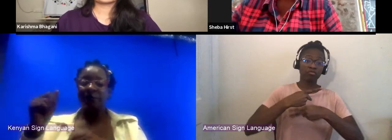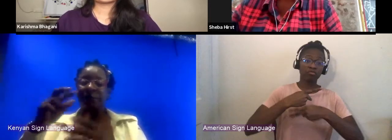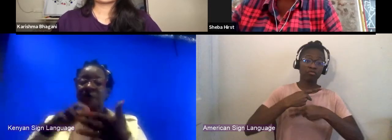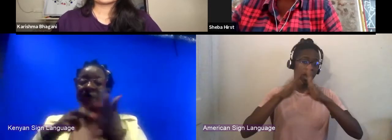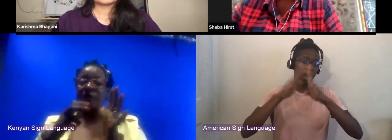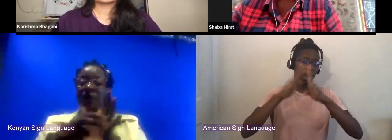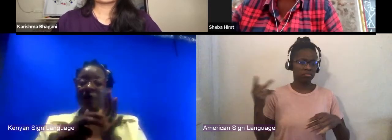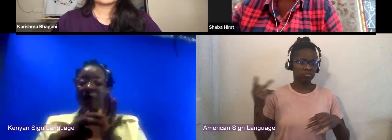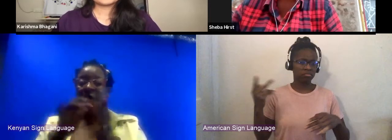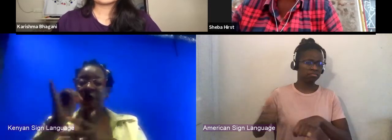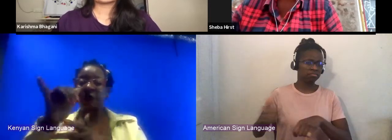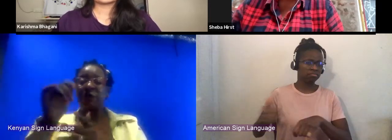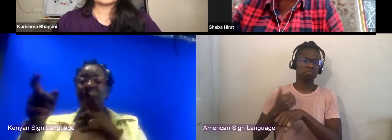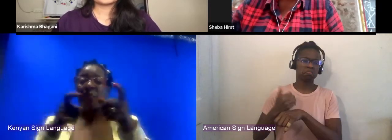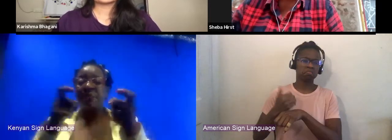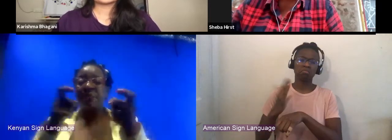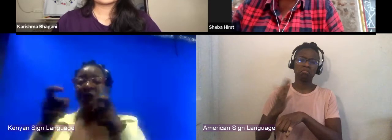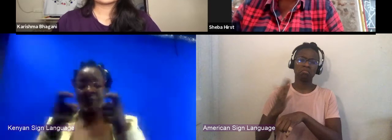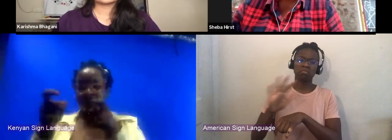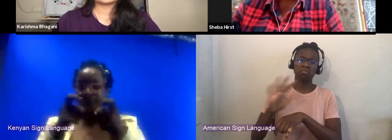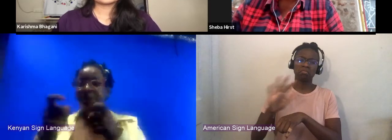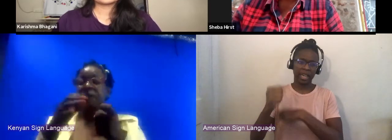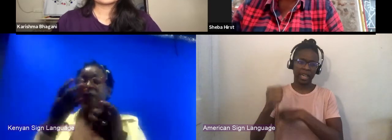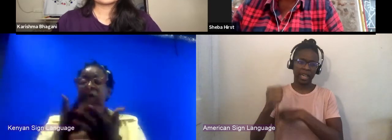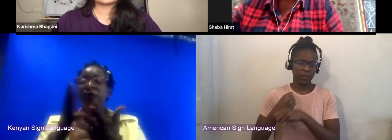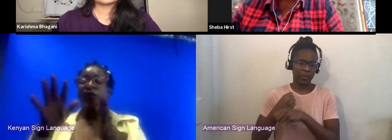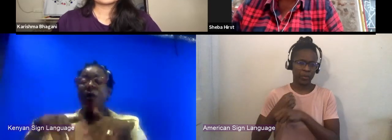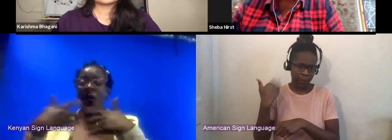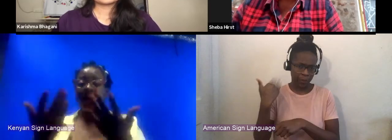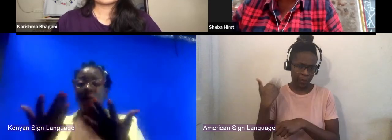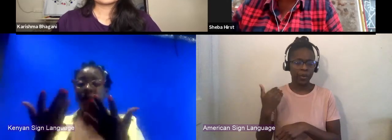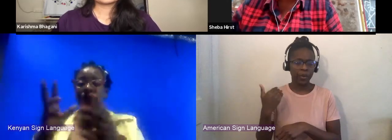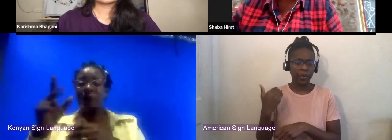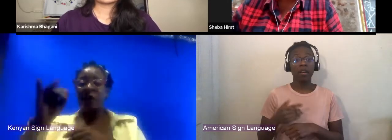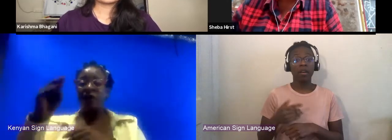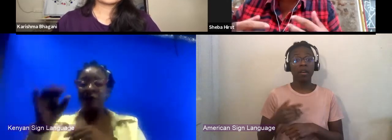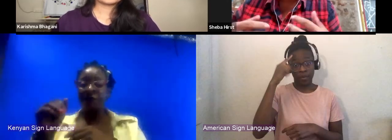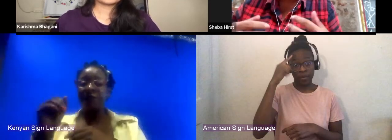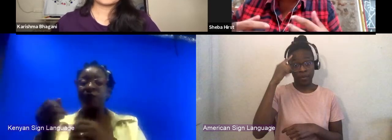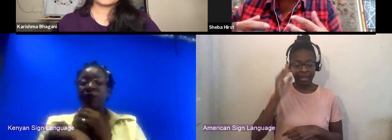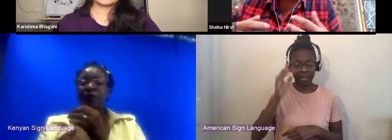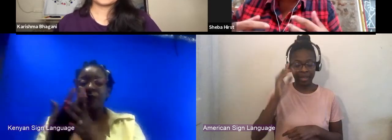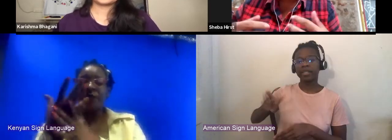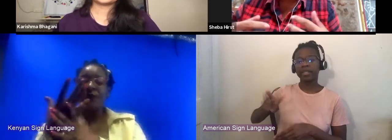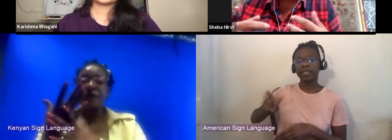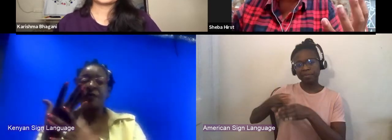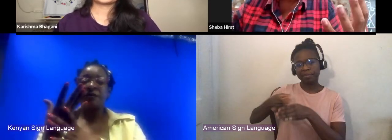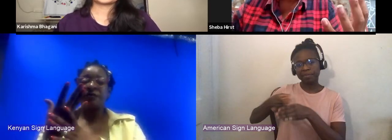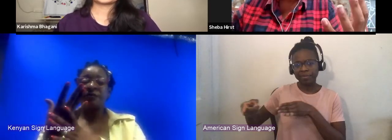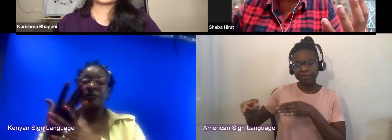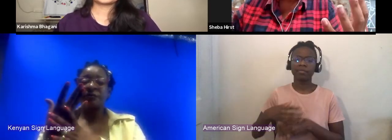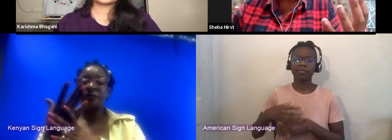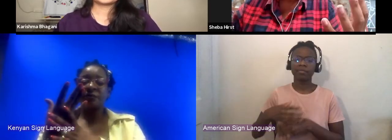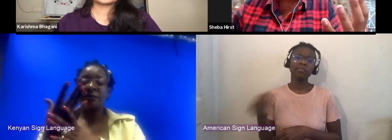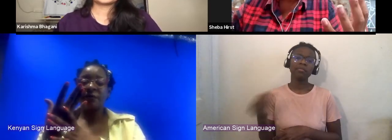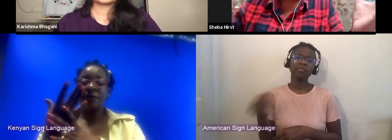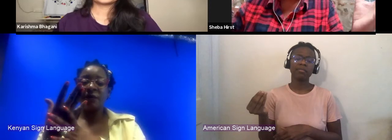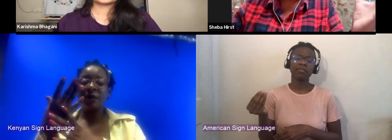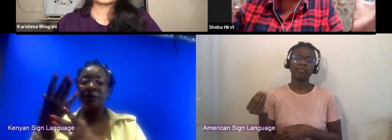than 10 years ago to basically support his career and to create a production outfit